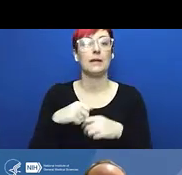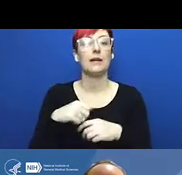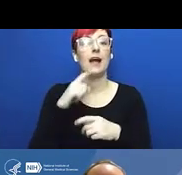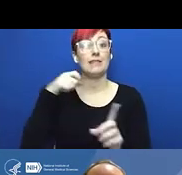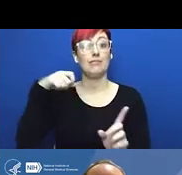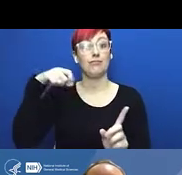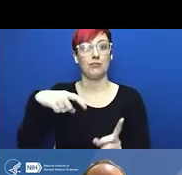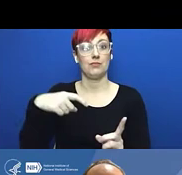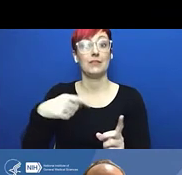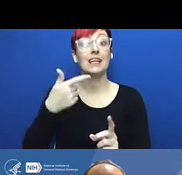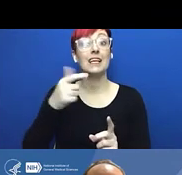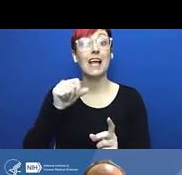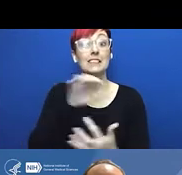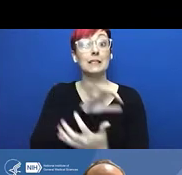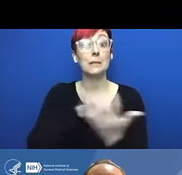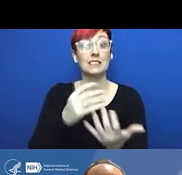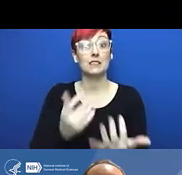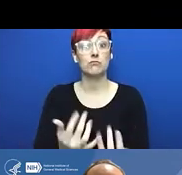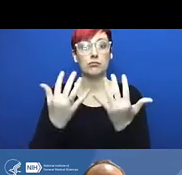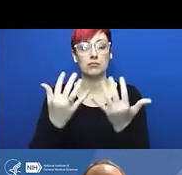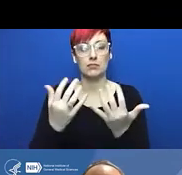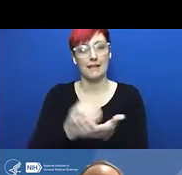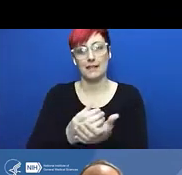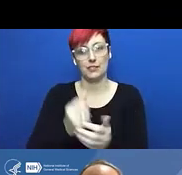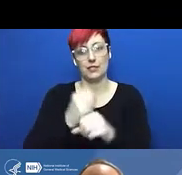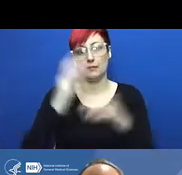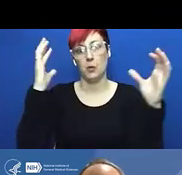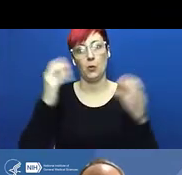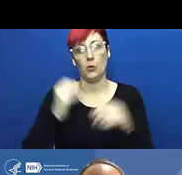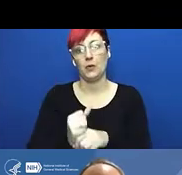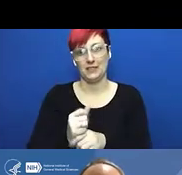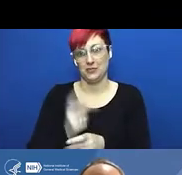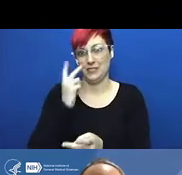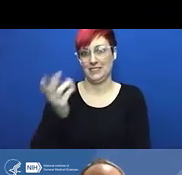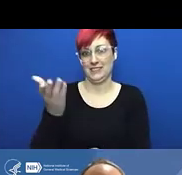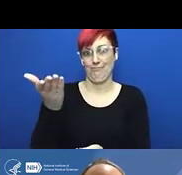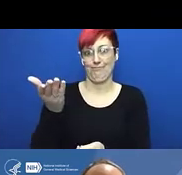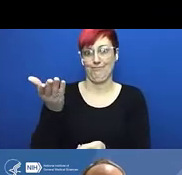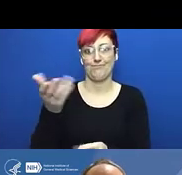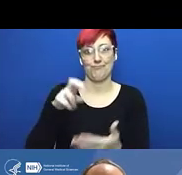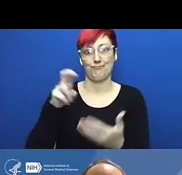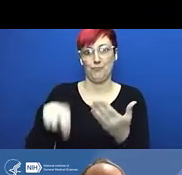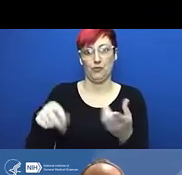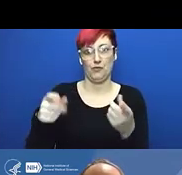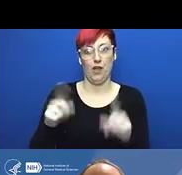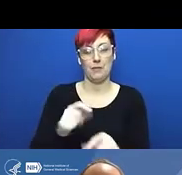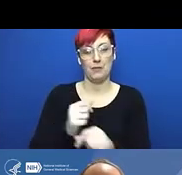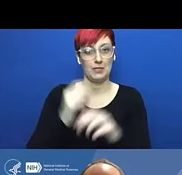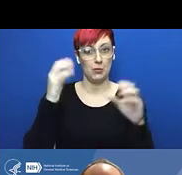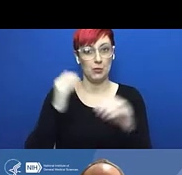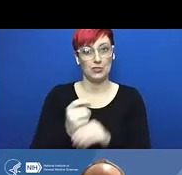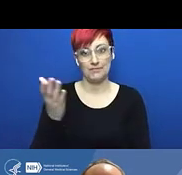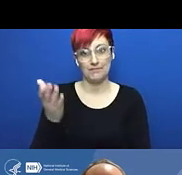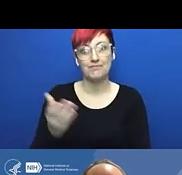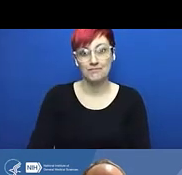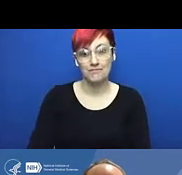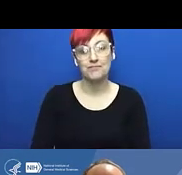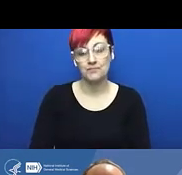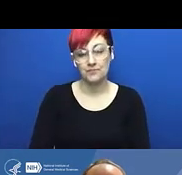Jon Lorsch: Thank you, Liza, can you hear me? Liza Bundesen: Yes, perfectly. Jon Lorsch: Excellent. Thank you. Well, thank you everyone for joining us for this seminar,